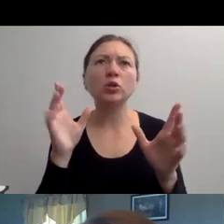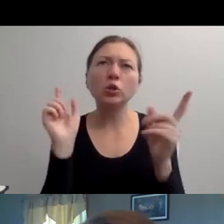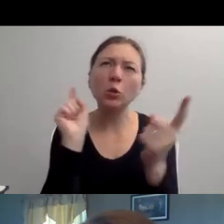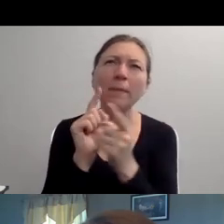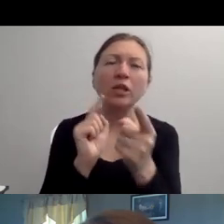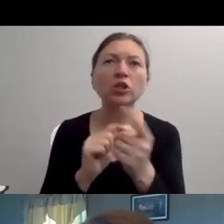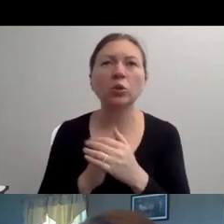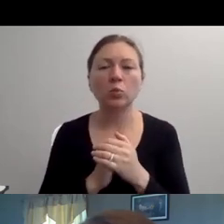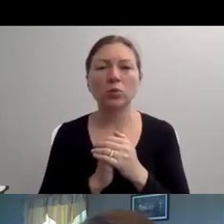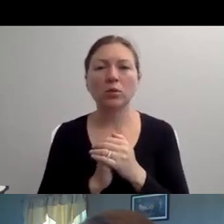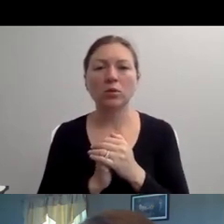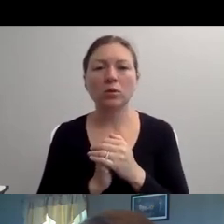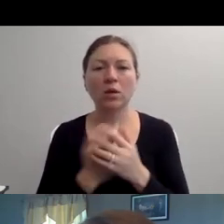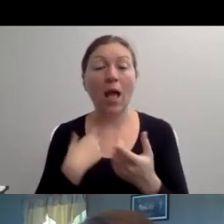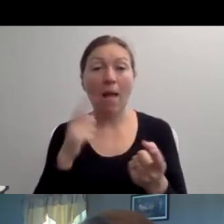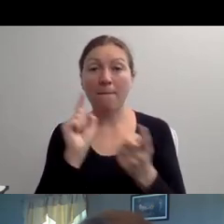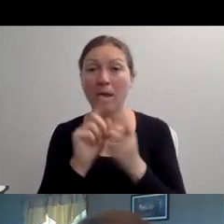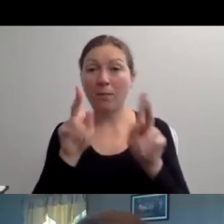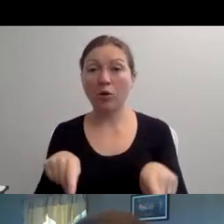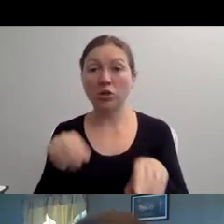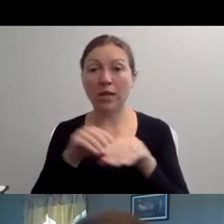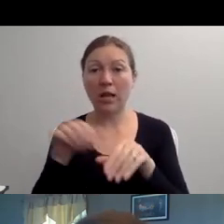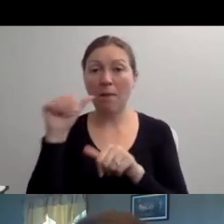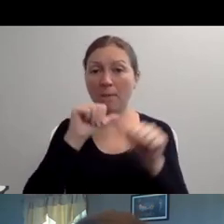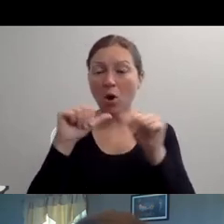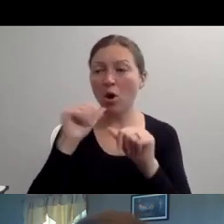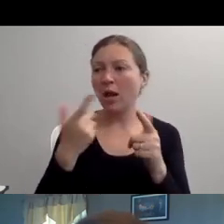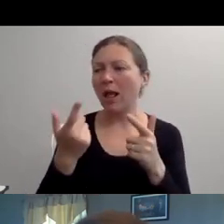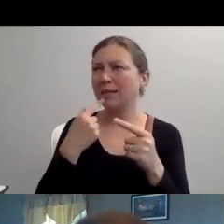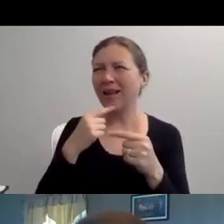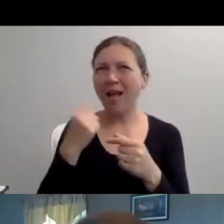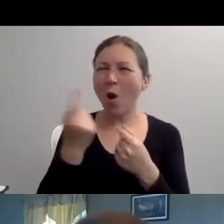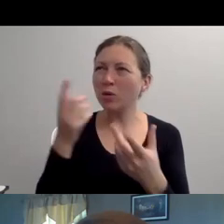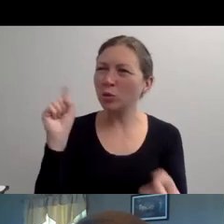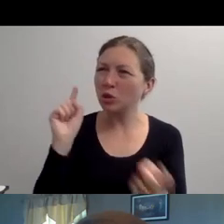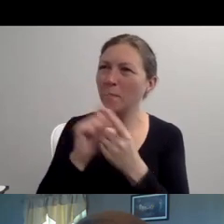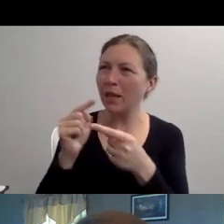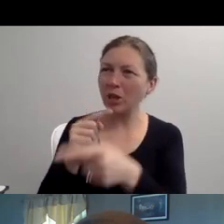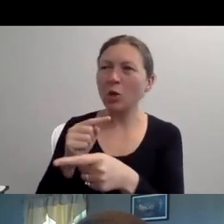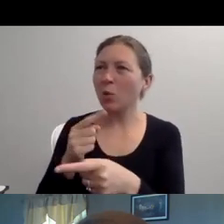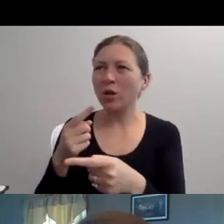I MEAN, I STILL GET, YOU KNOW, COMMENTS FROM, YOU KNOW, LIKE PEOPLE ON FACEBOOK AND THINGS